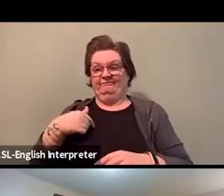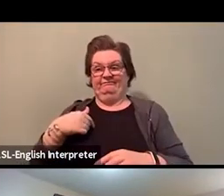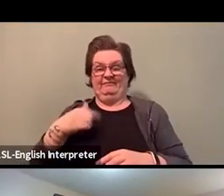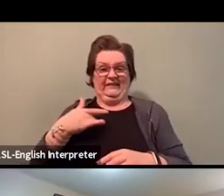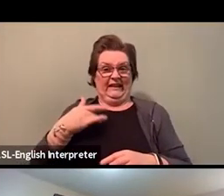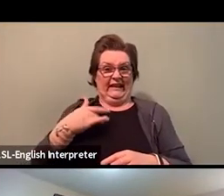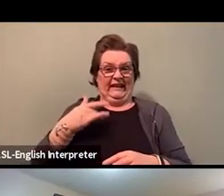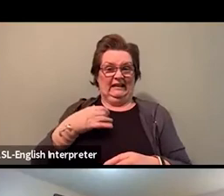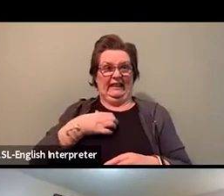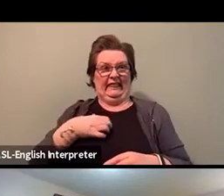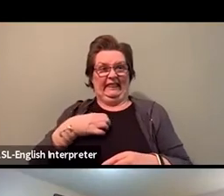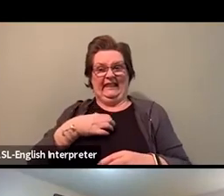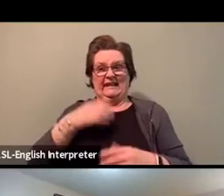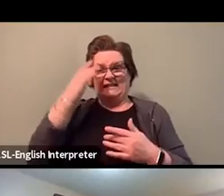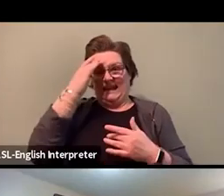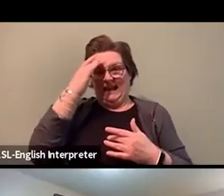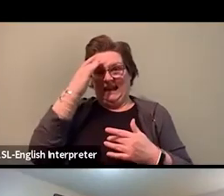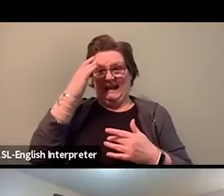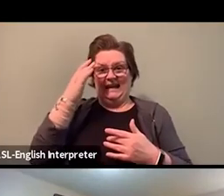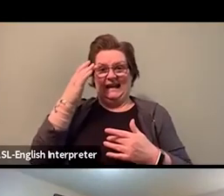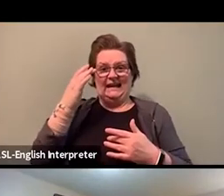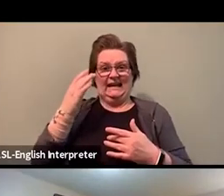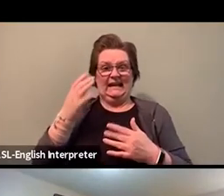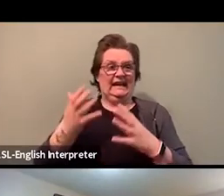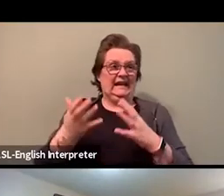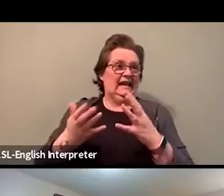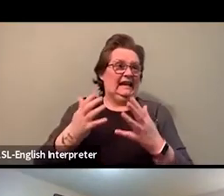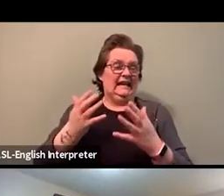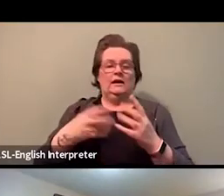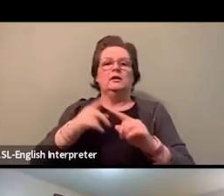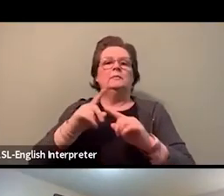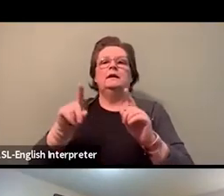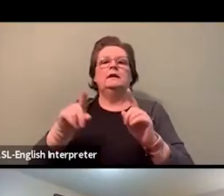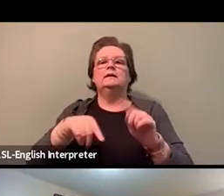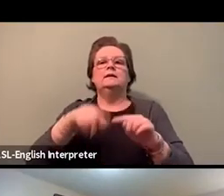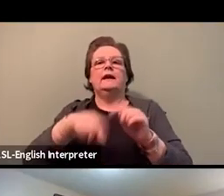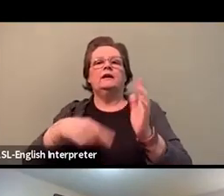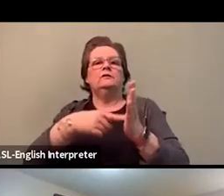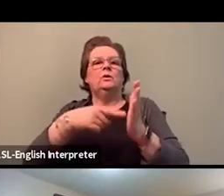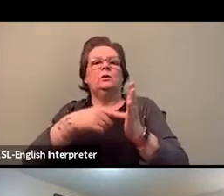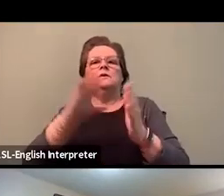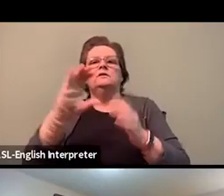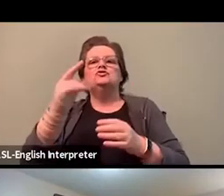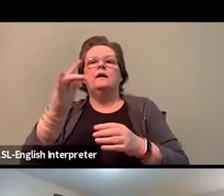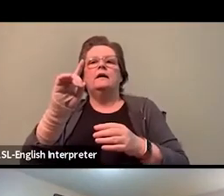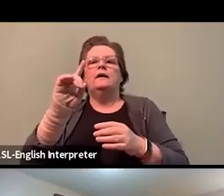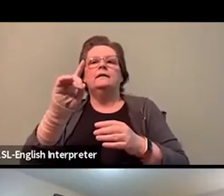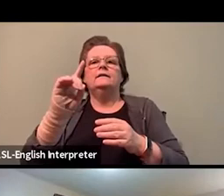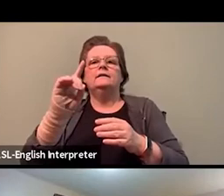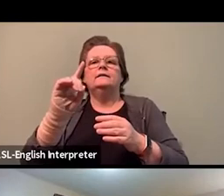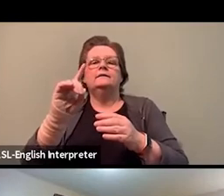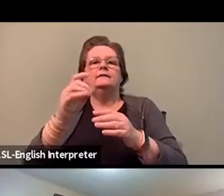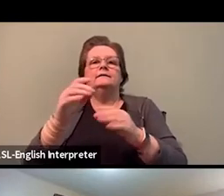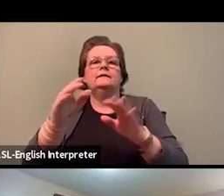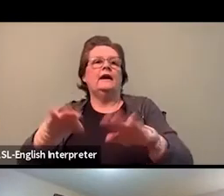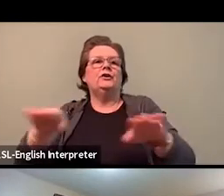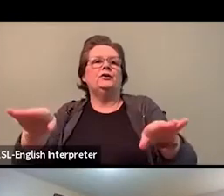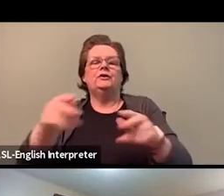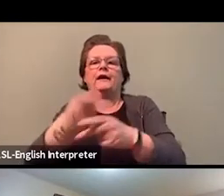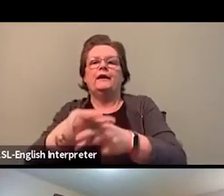'cause Ontario doesn't have a job care scale or plan. There's no strategy, during the pandemic of all times.